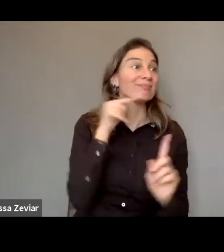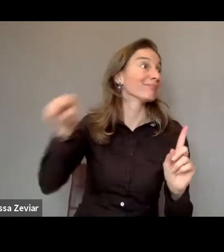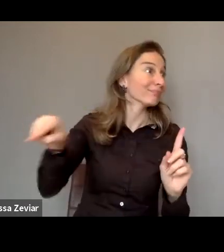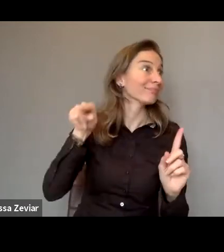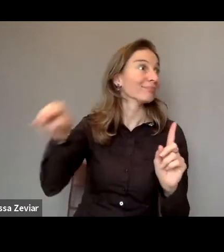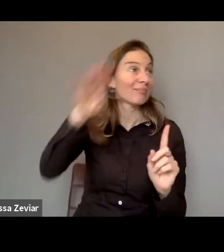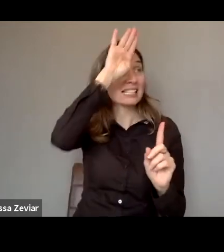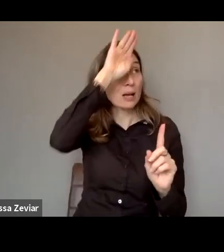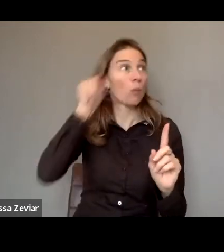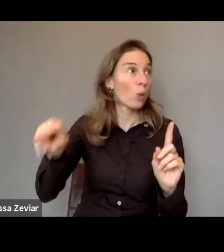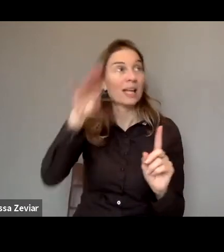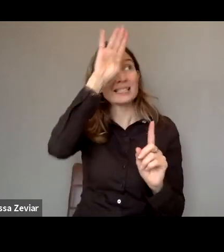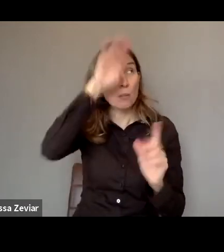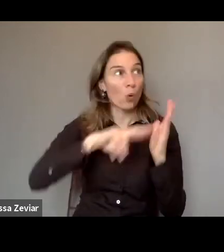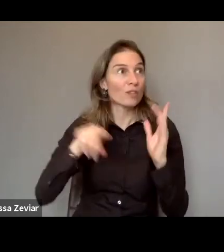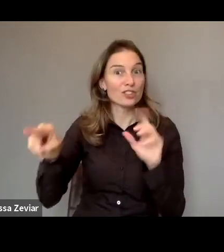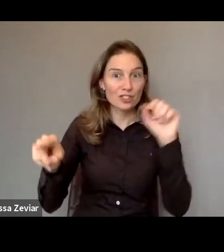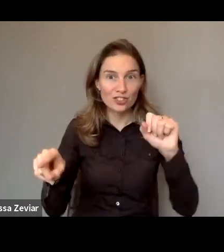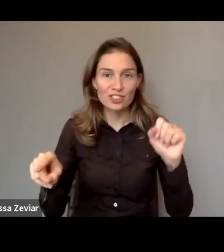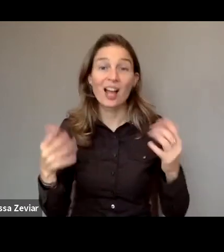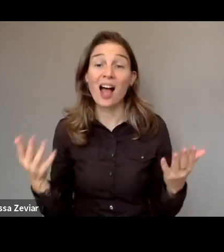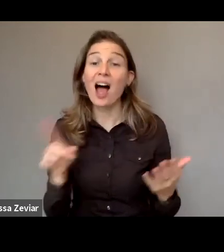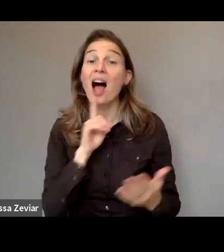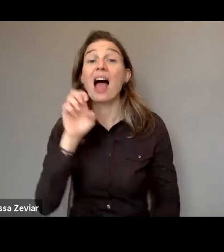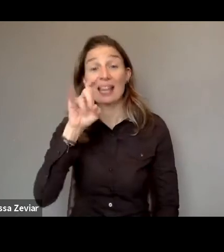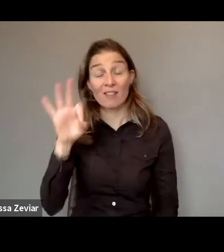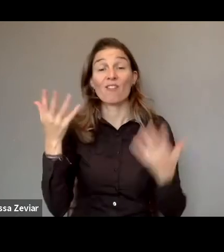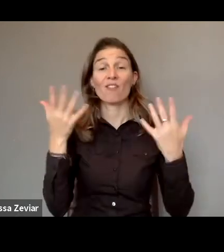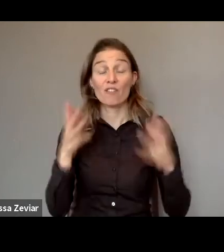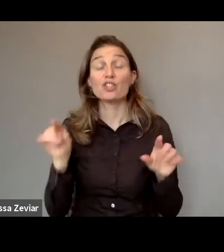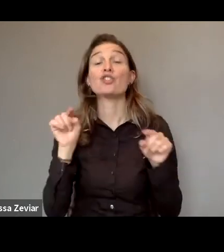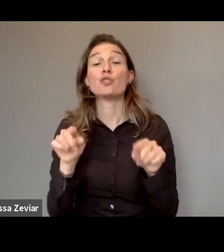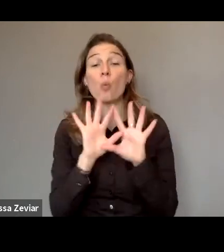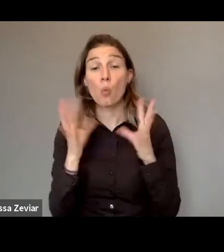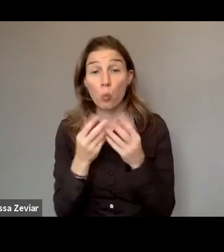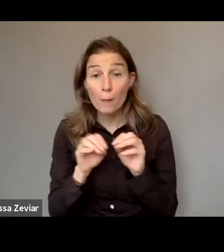Actually we organized at EDF a webinar for women and girls with disabilities